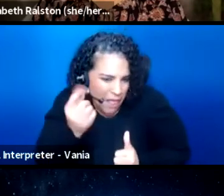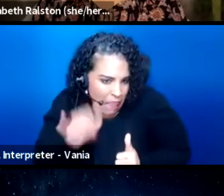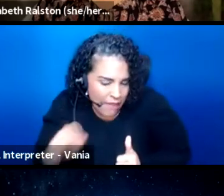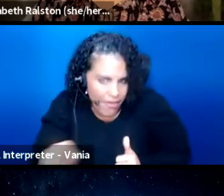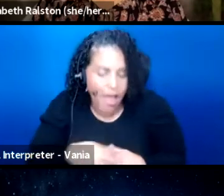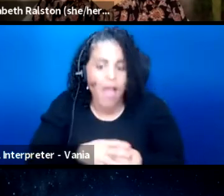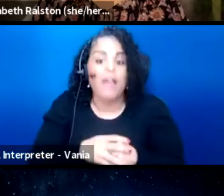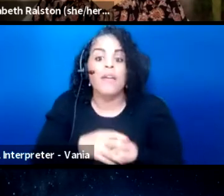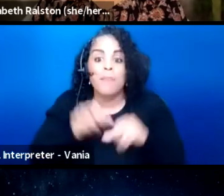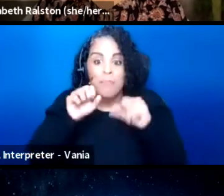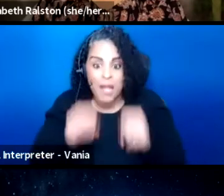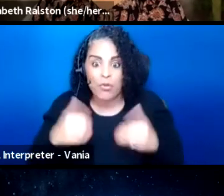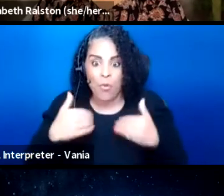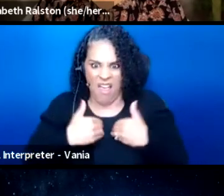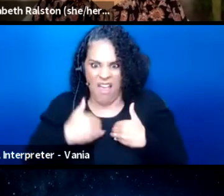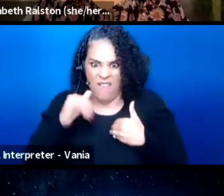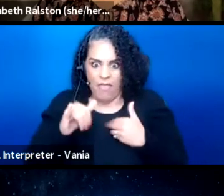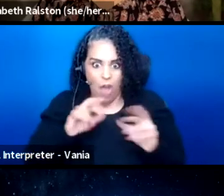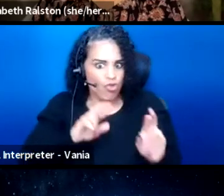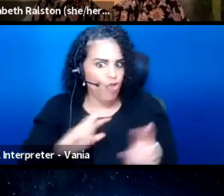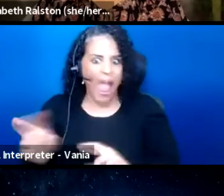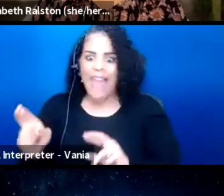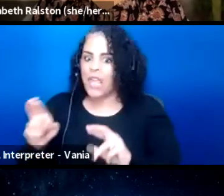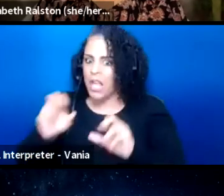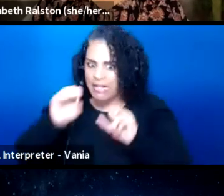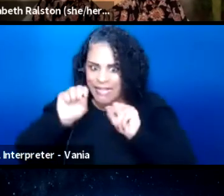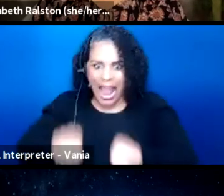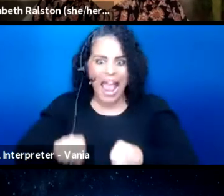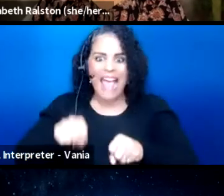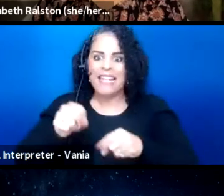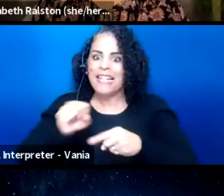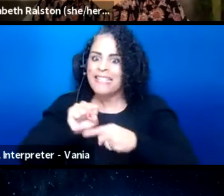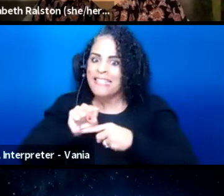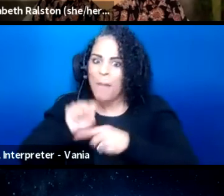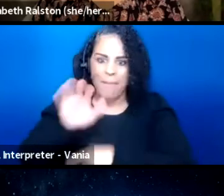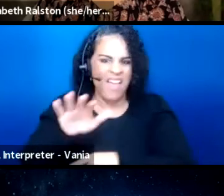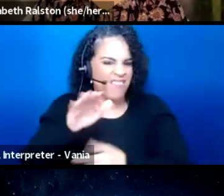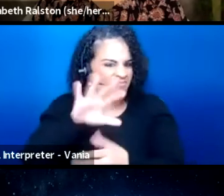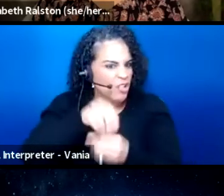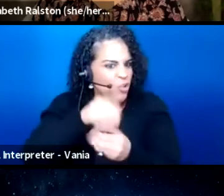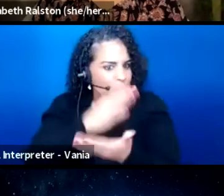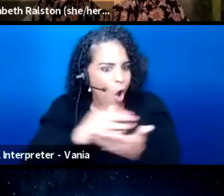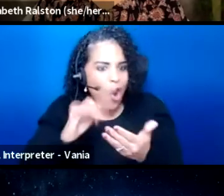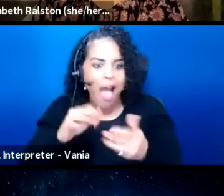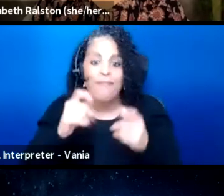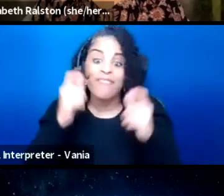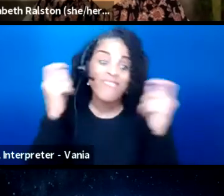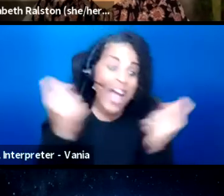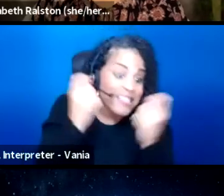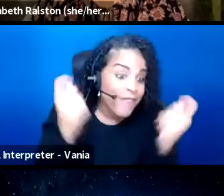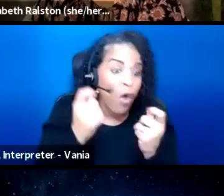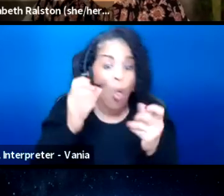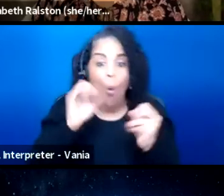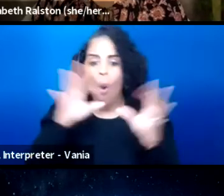being able to have that ready to go, to submit as a part of a festival or a compilation of performances,